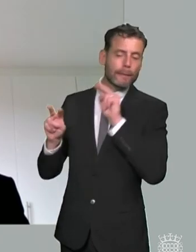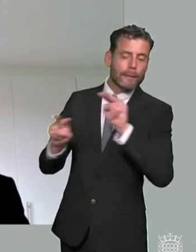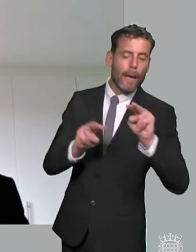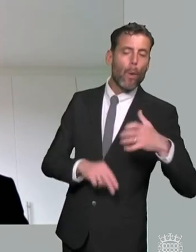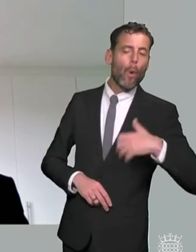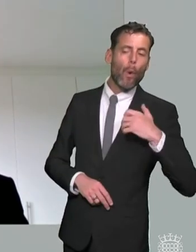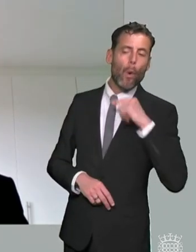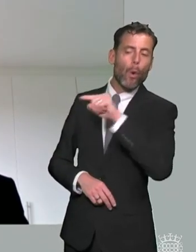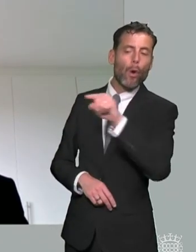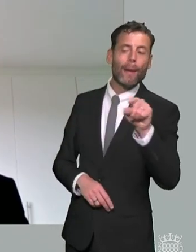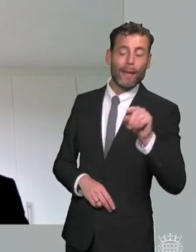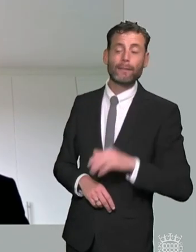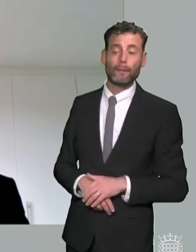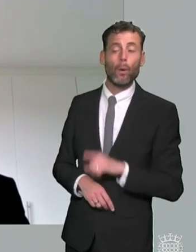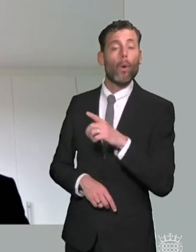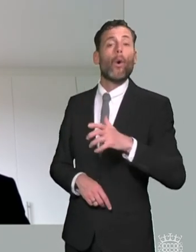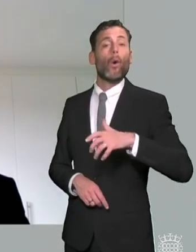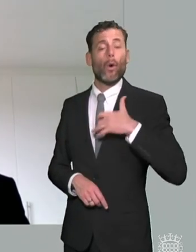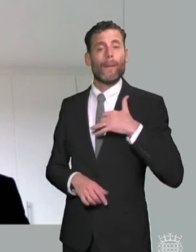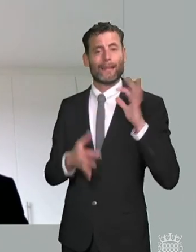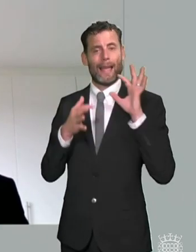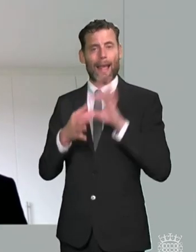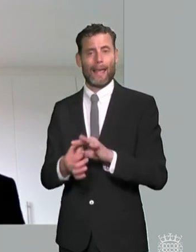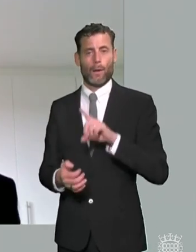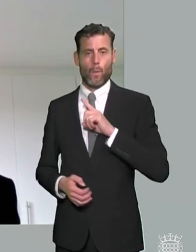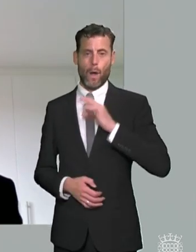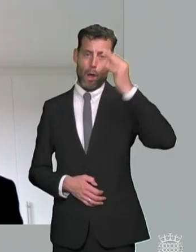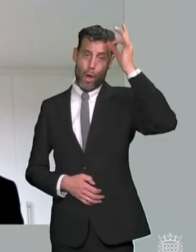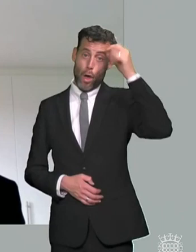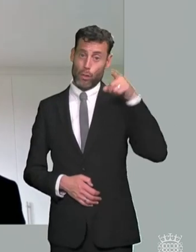with resources in the system and i'm not sure an advocate would necessarily address that underlying